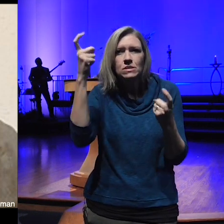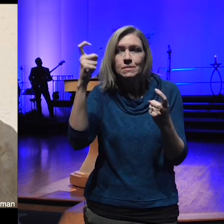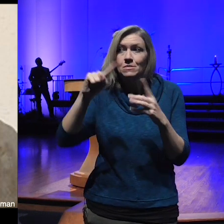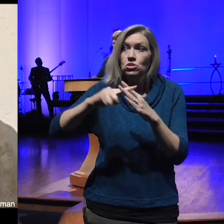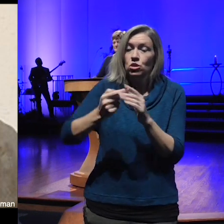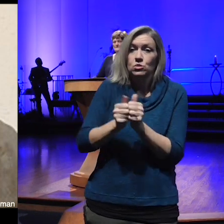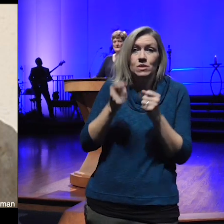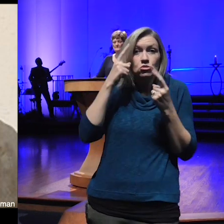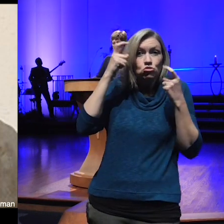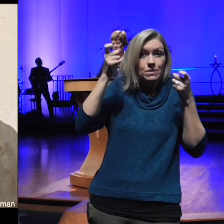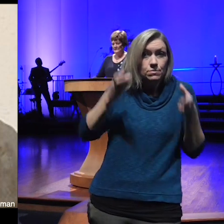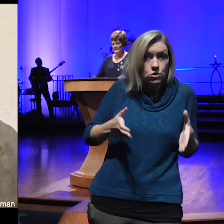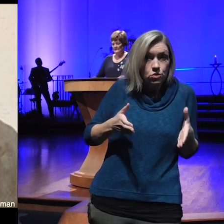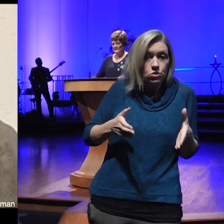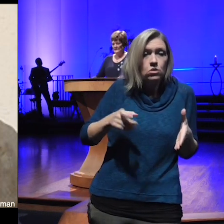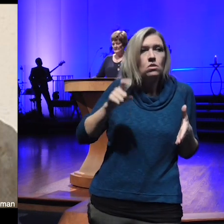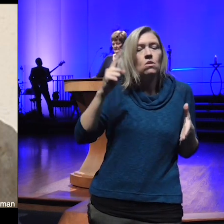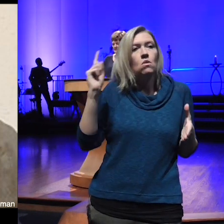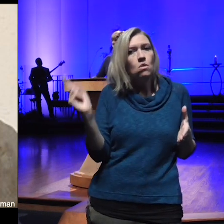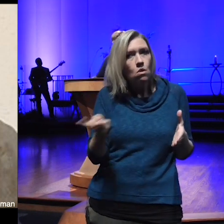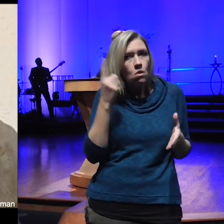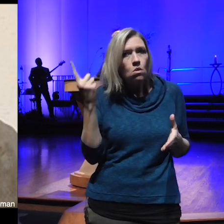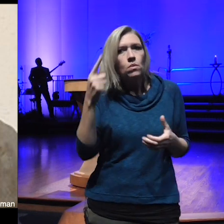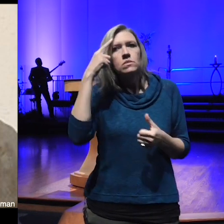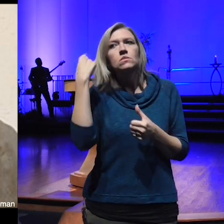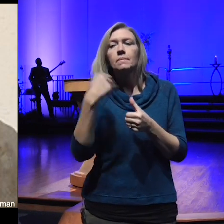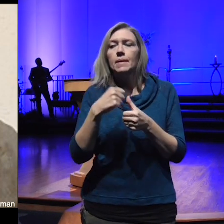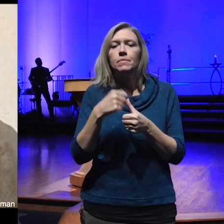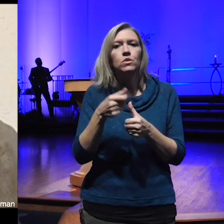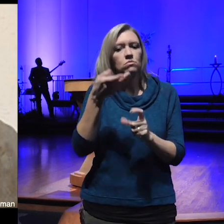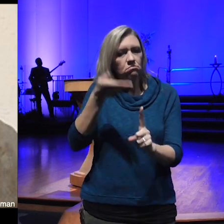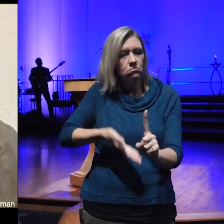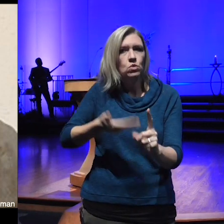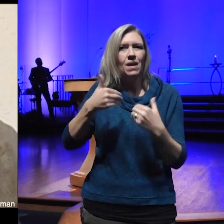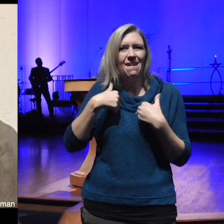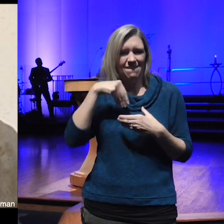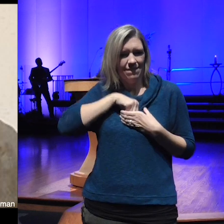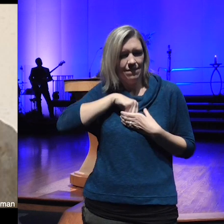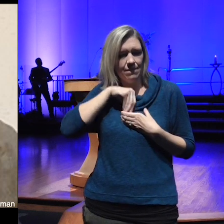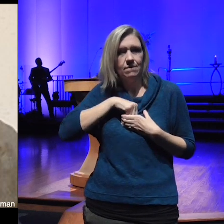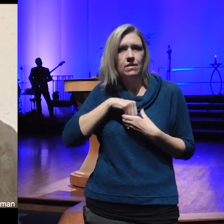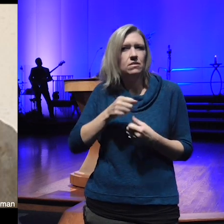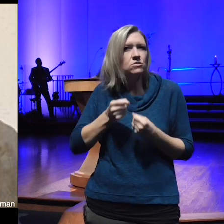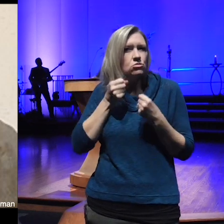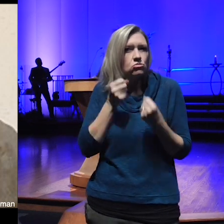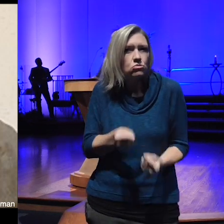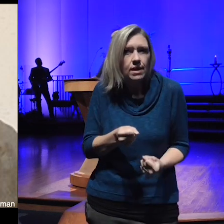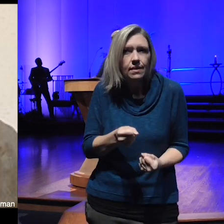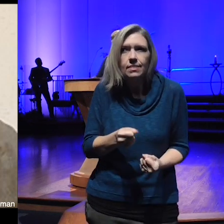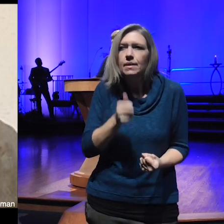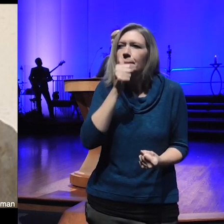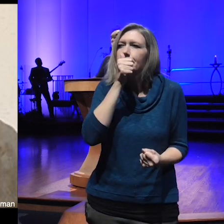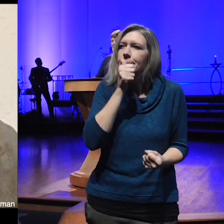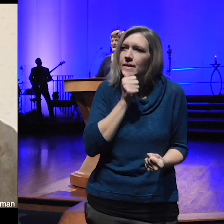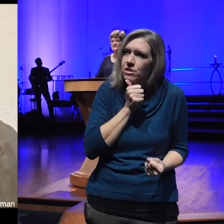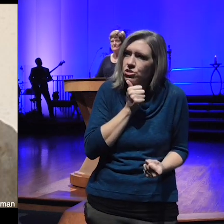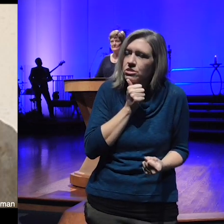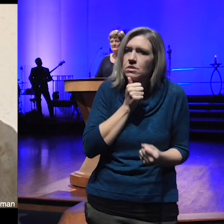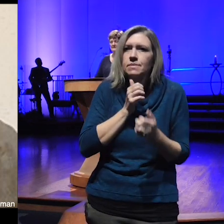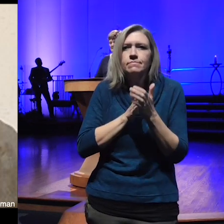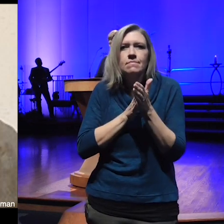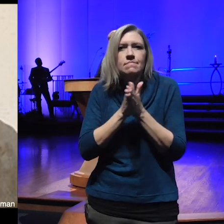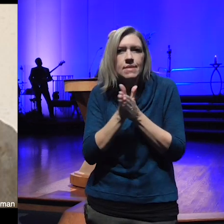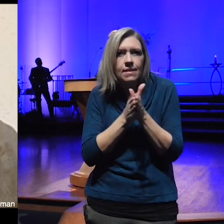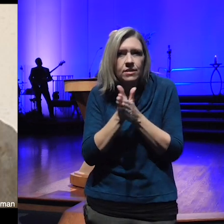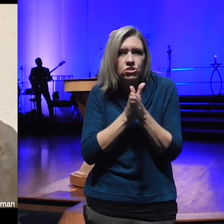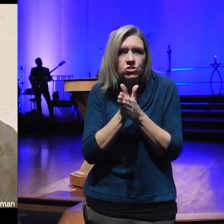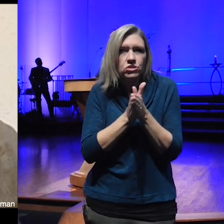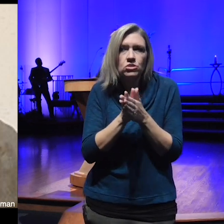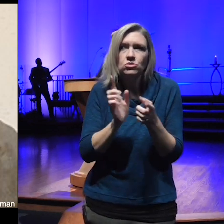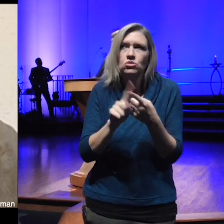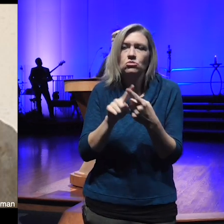remember you have within you the strength the patience and the passion to reach for the stars